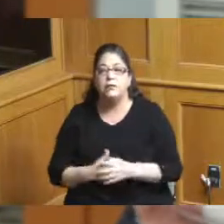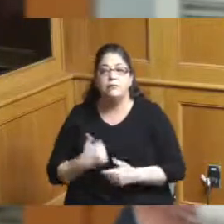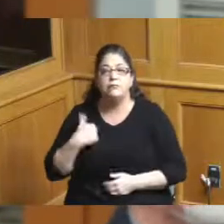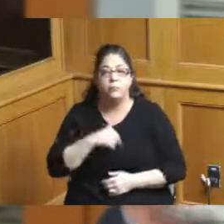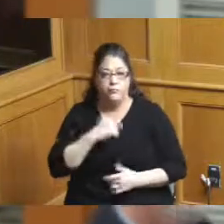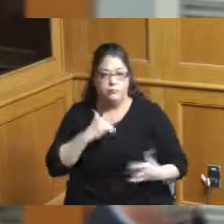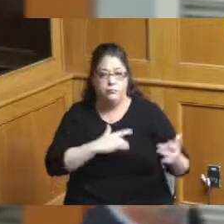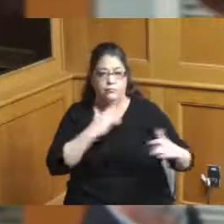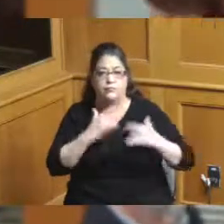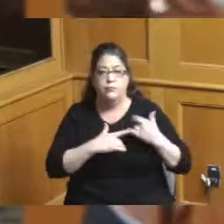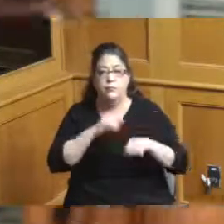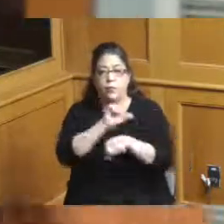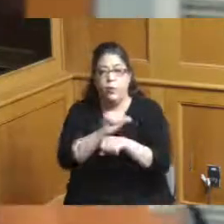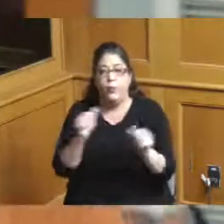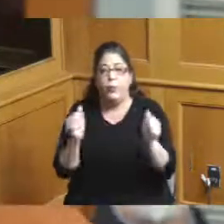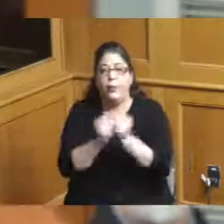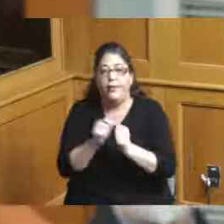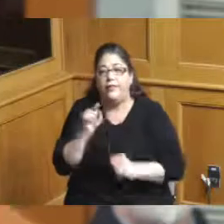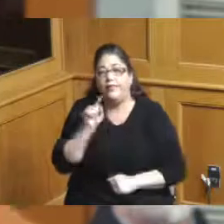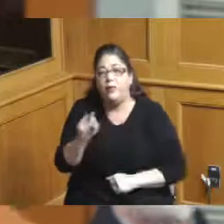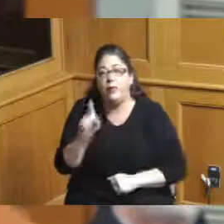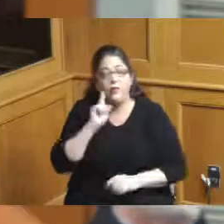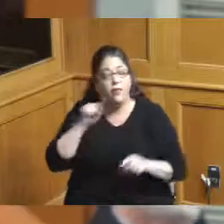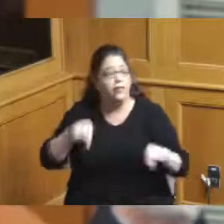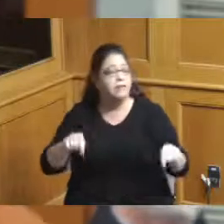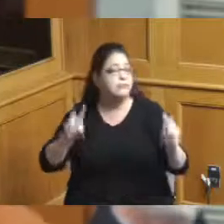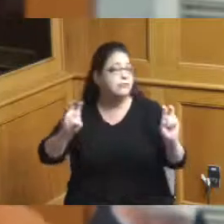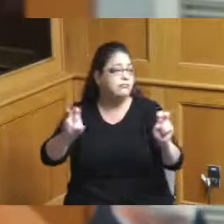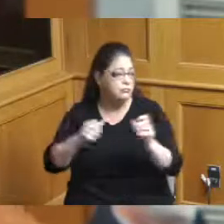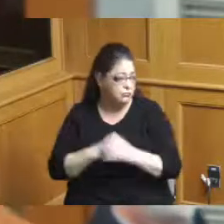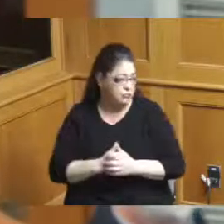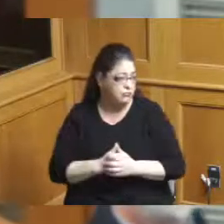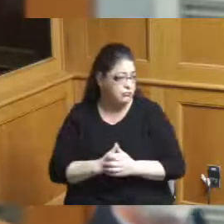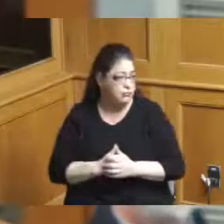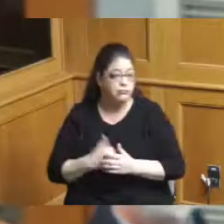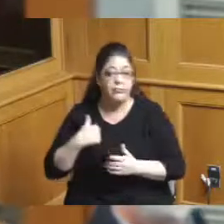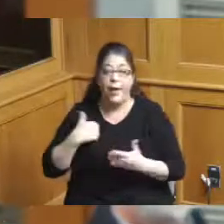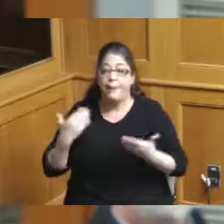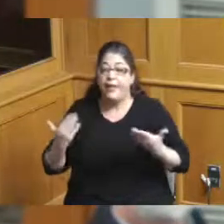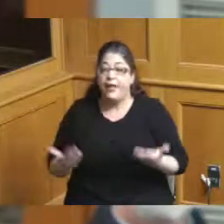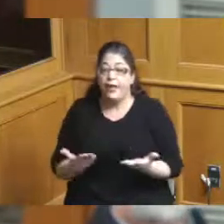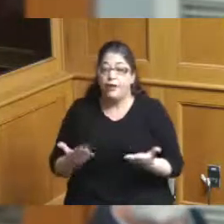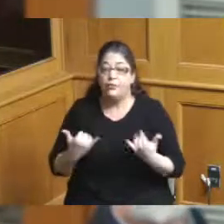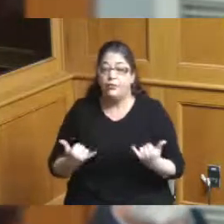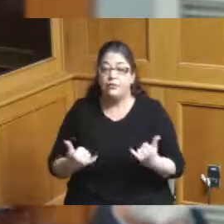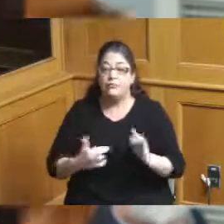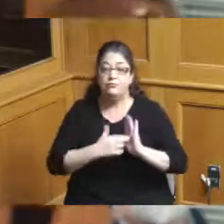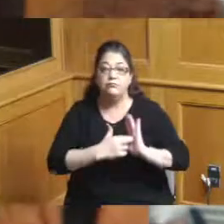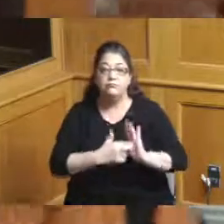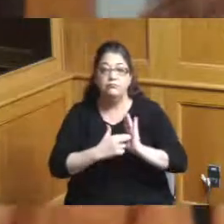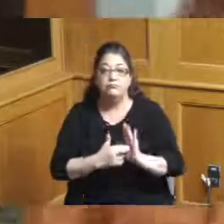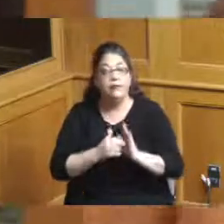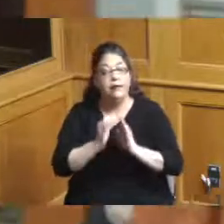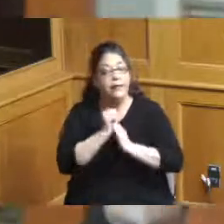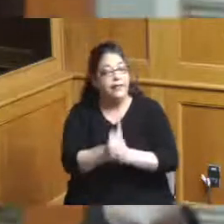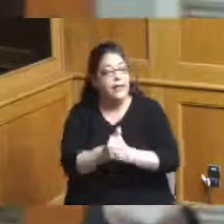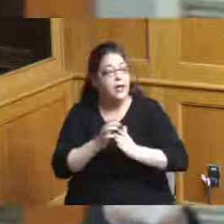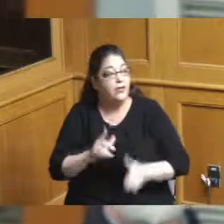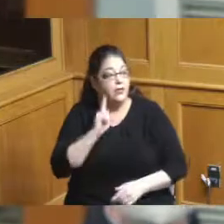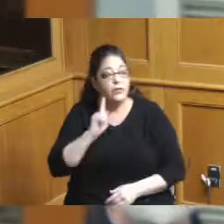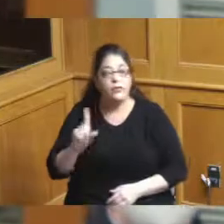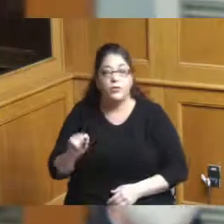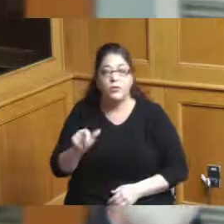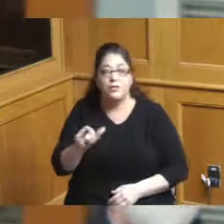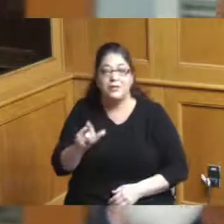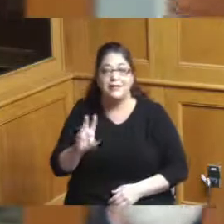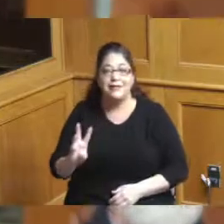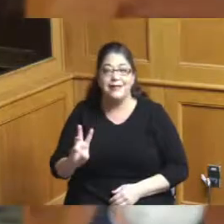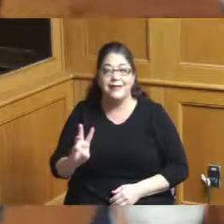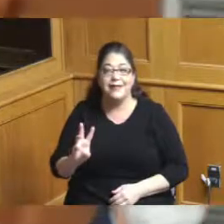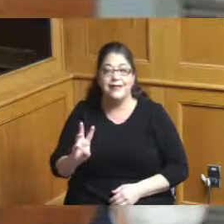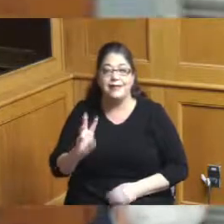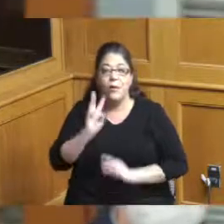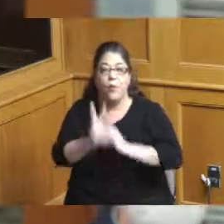with you on this topic I am here in my capacity as a leader of our 2026 FIFA World Cup host city